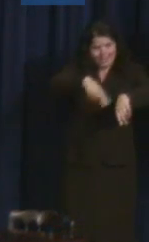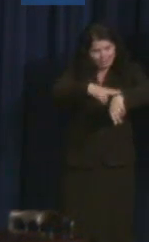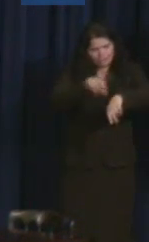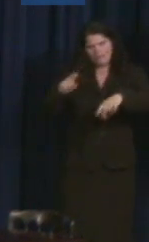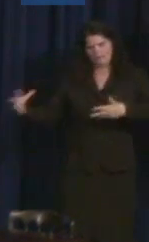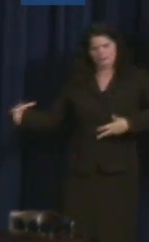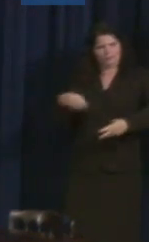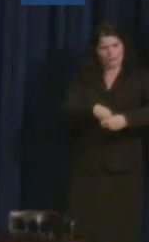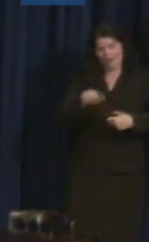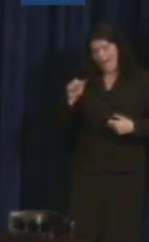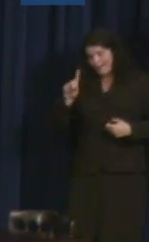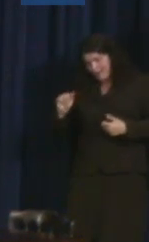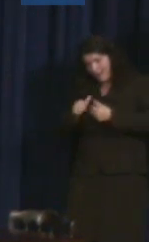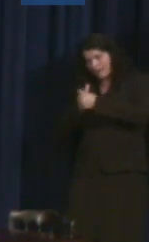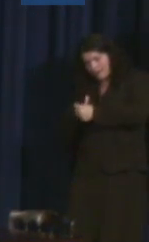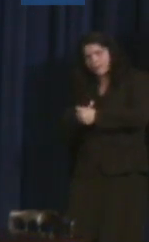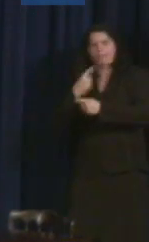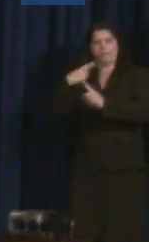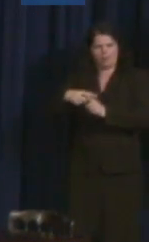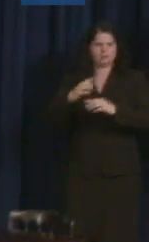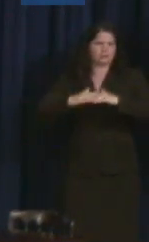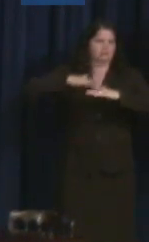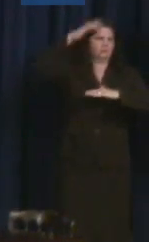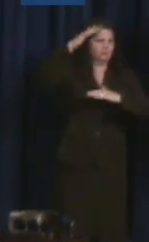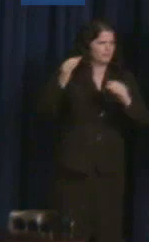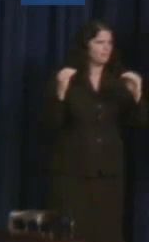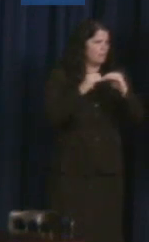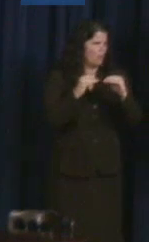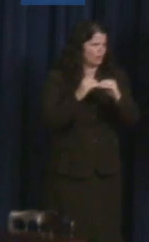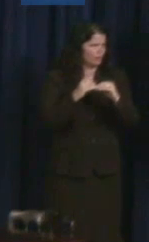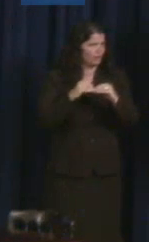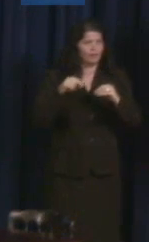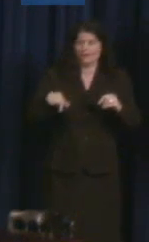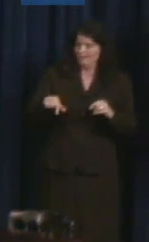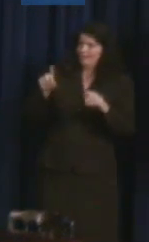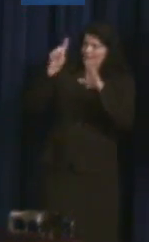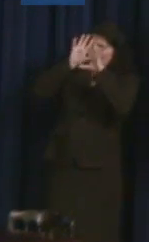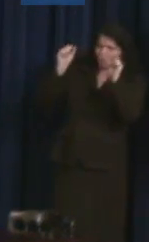This Administration is working really hard to address those barriers. That's part of why we're here today.